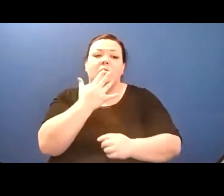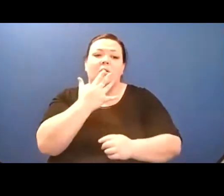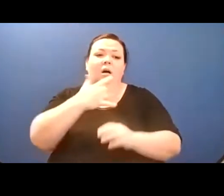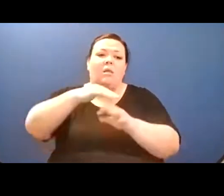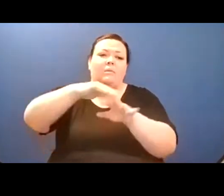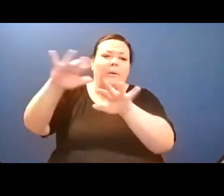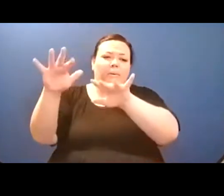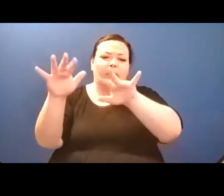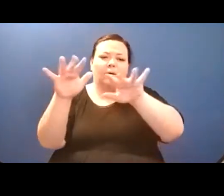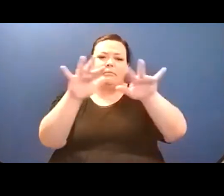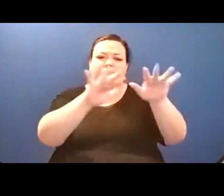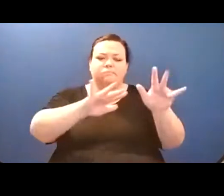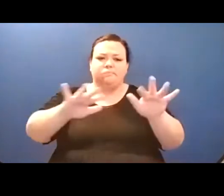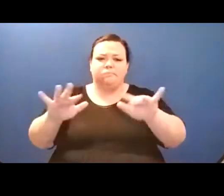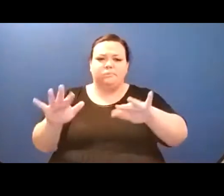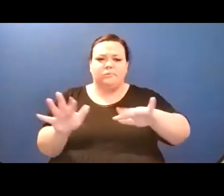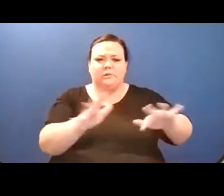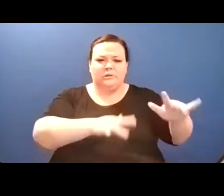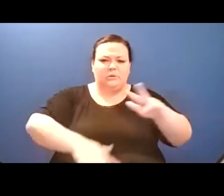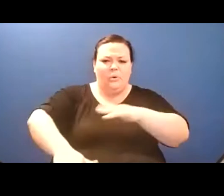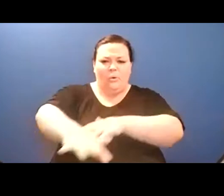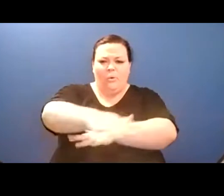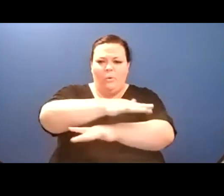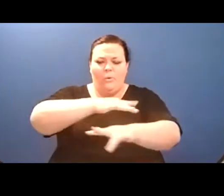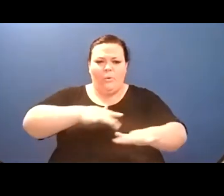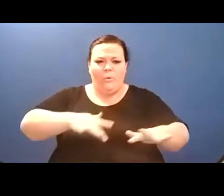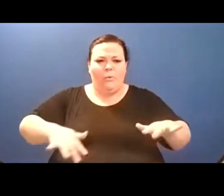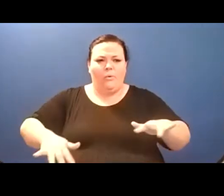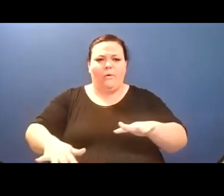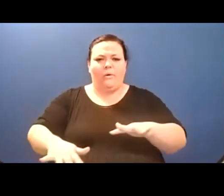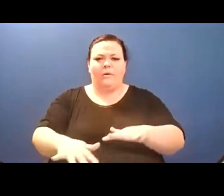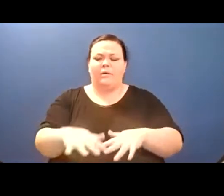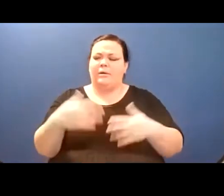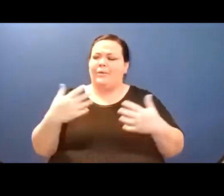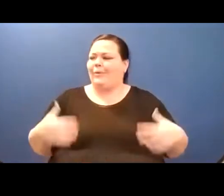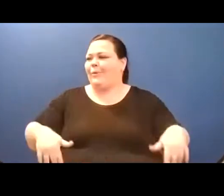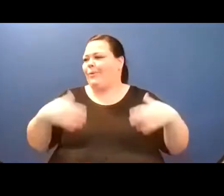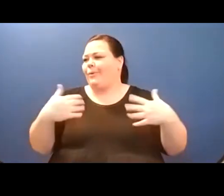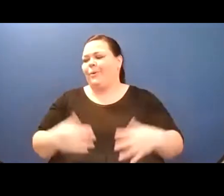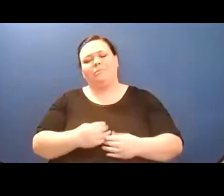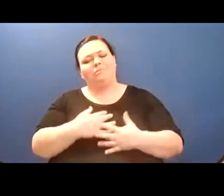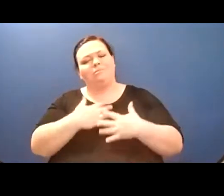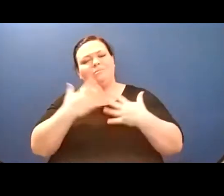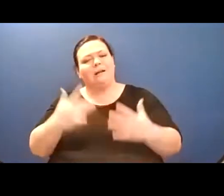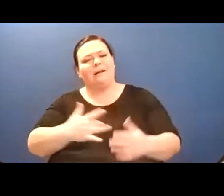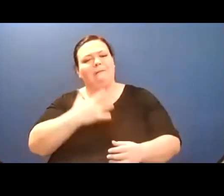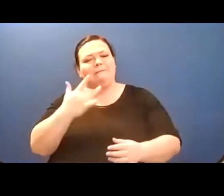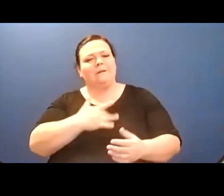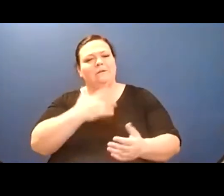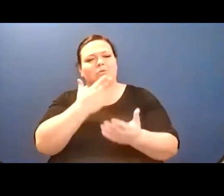the eye and ear somewhere in tow ... and somewhere the foot ... the foot that came in a pair